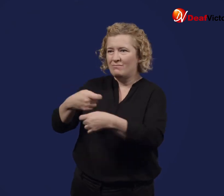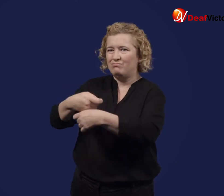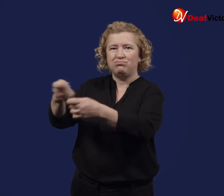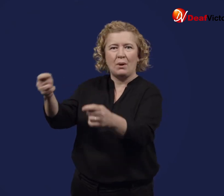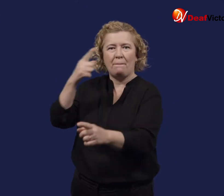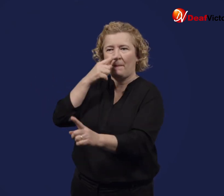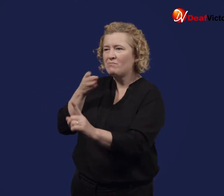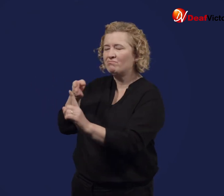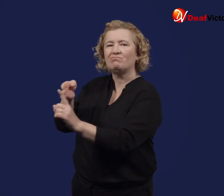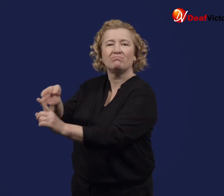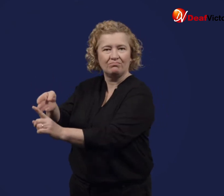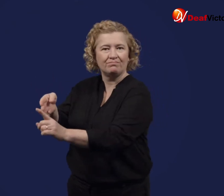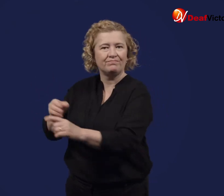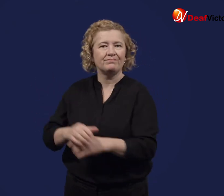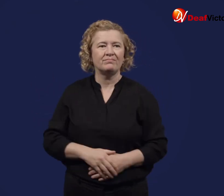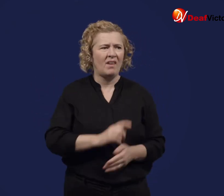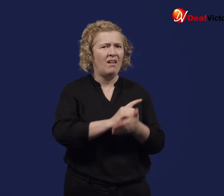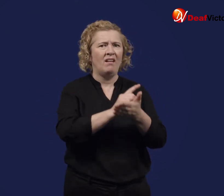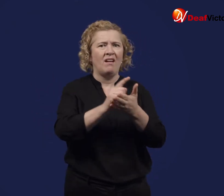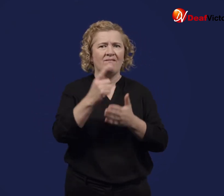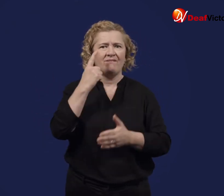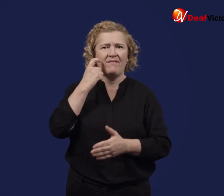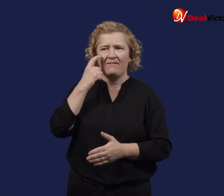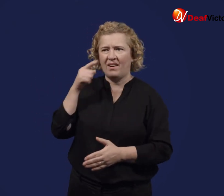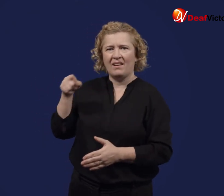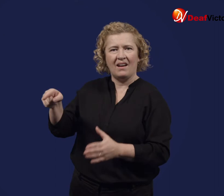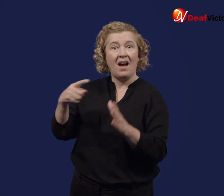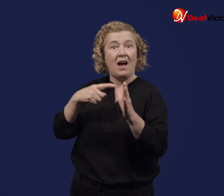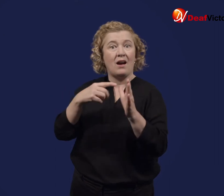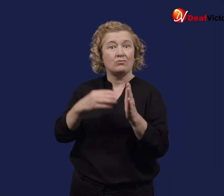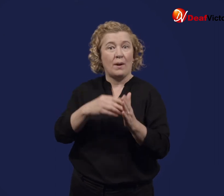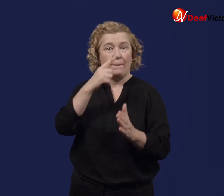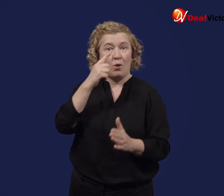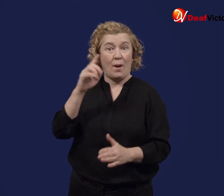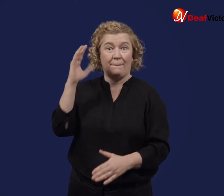Later, it was discovered that people under 50 who received the AstraZeneca vaccine